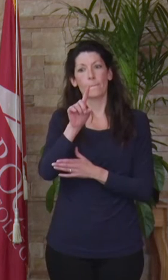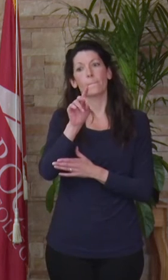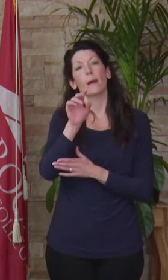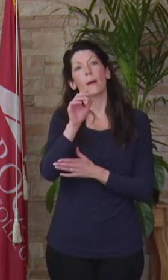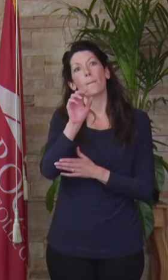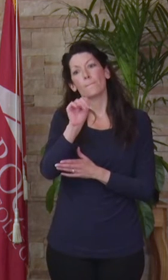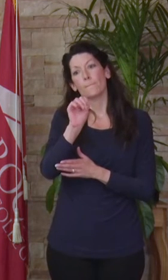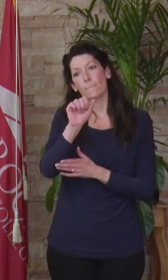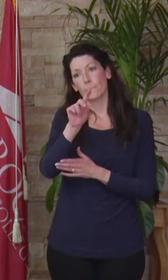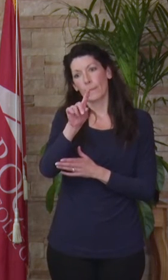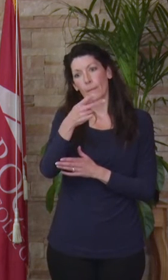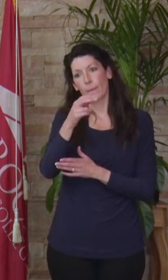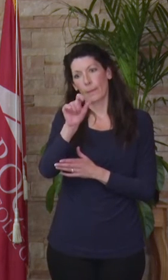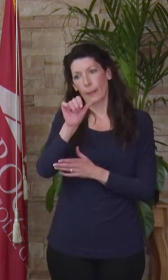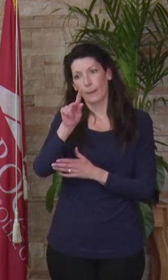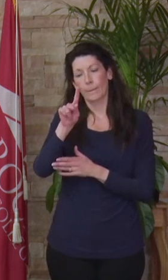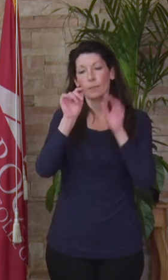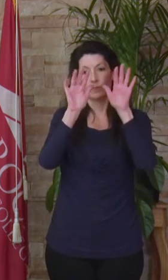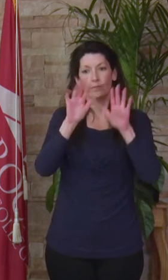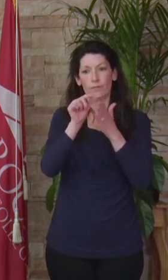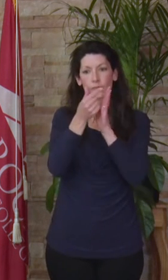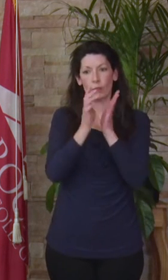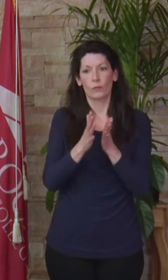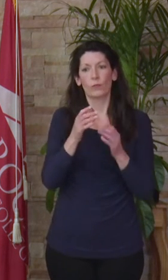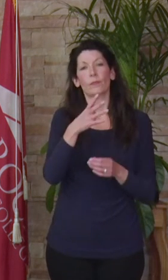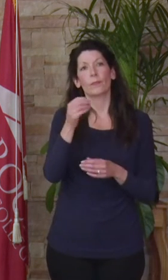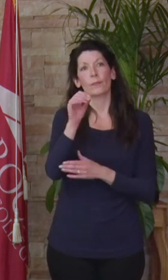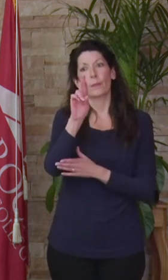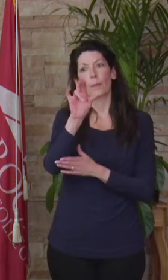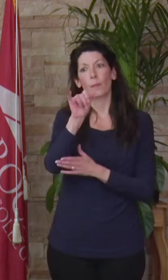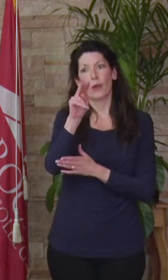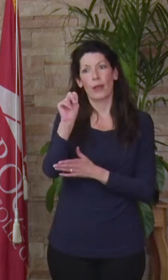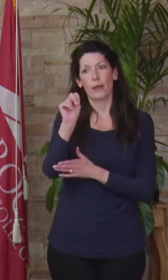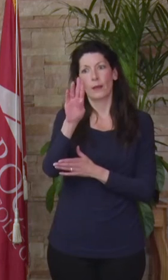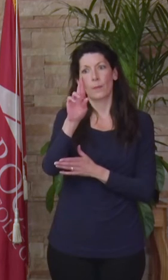graduate of the year, and Bryan Bryant who's the Vice President of Administrative Services. Please